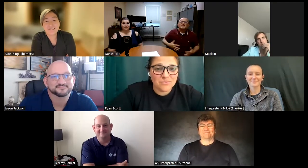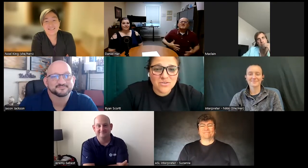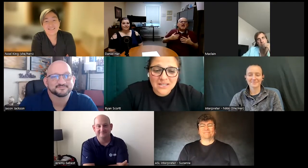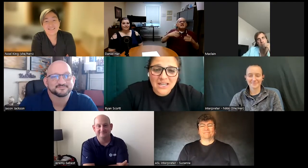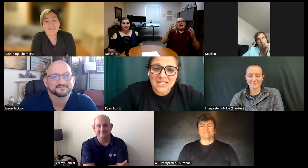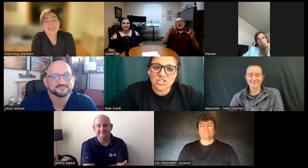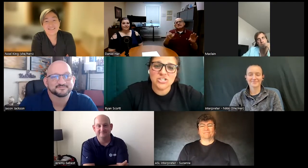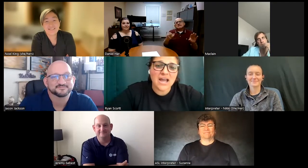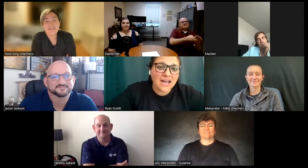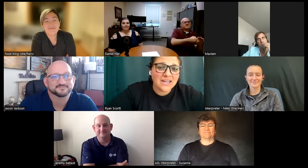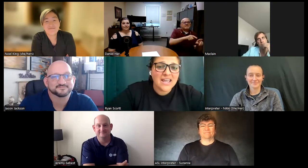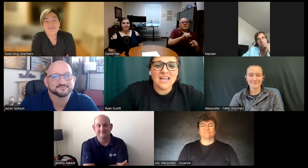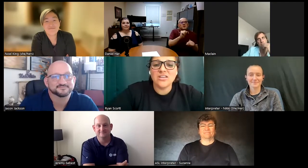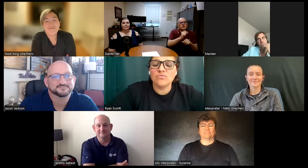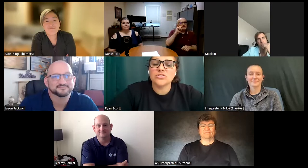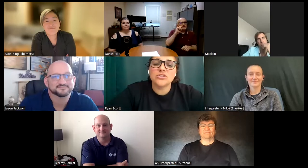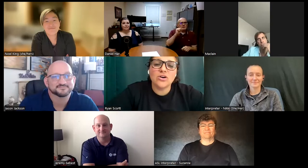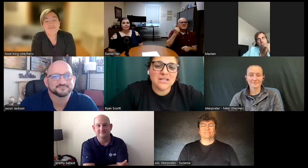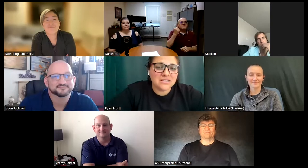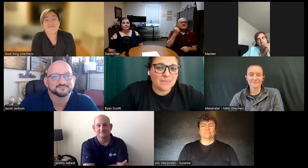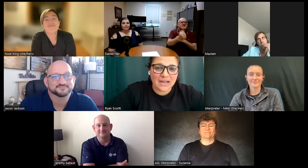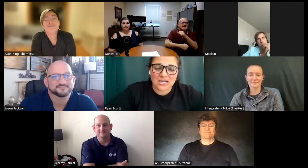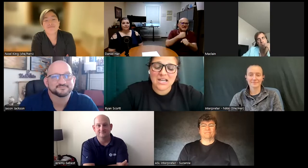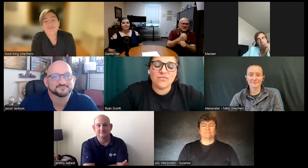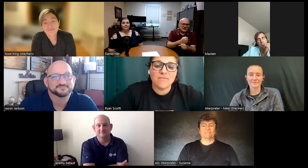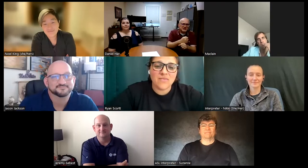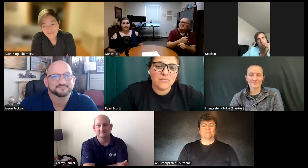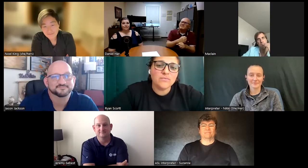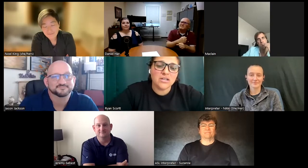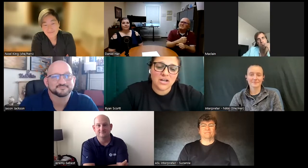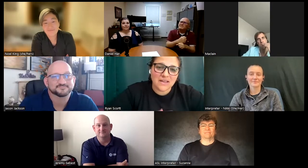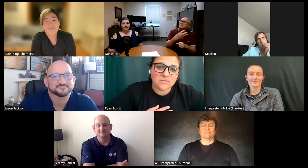communicate and chat and he was so inspired and from that moment on that's